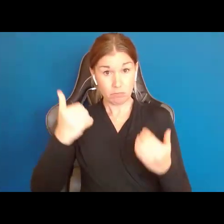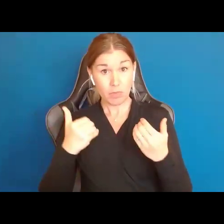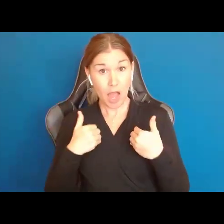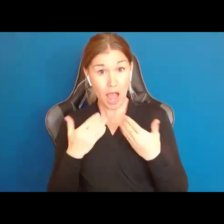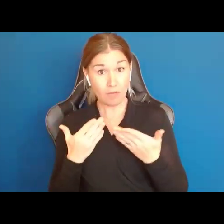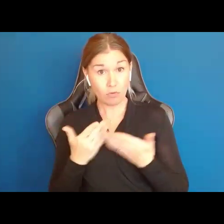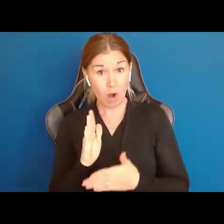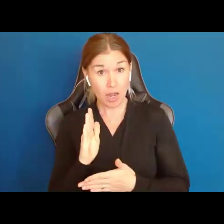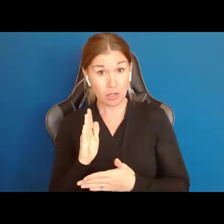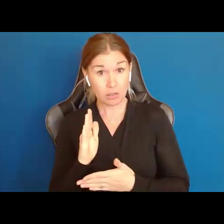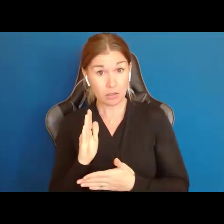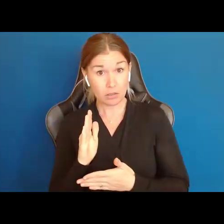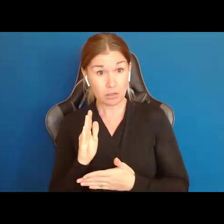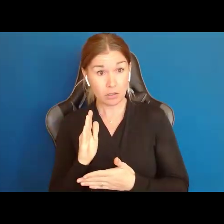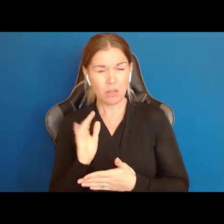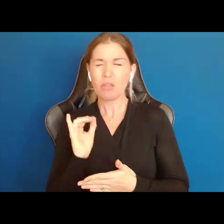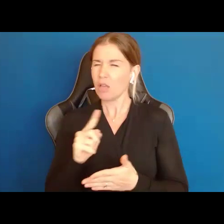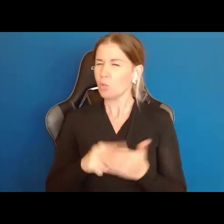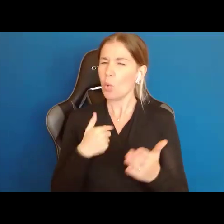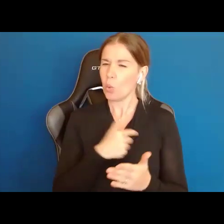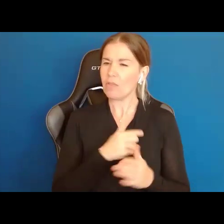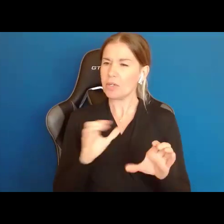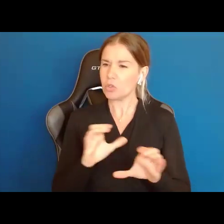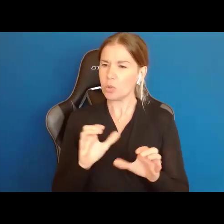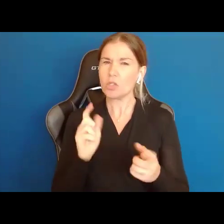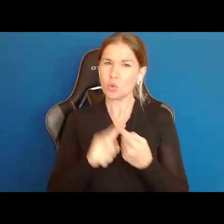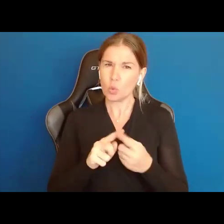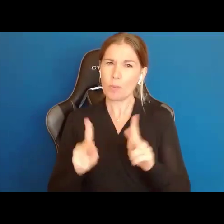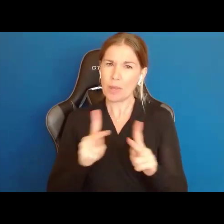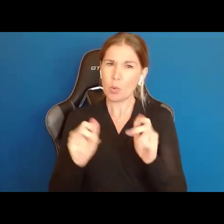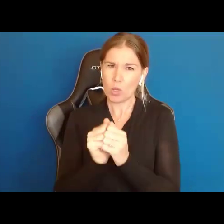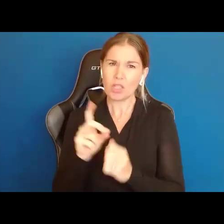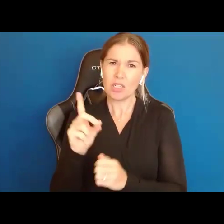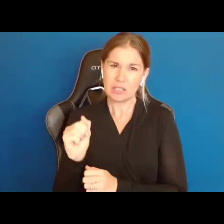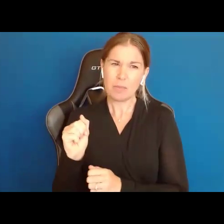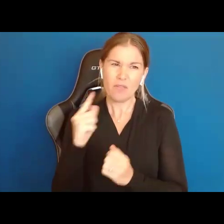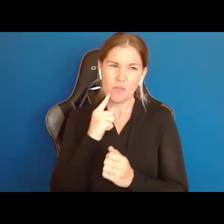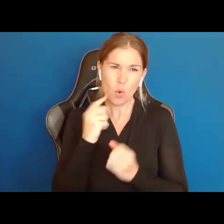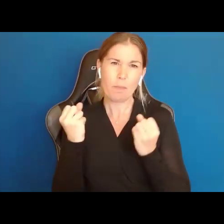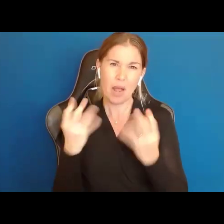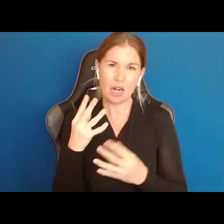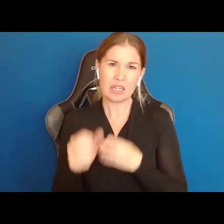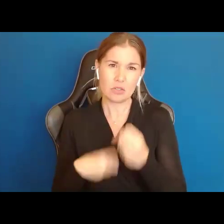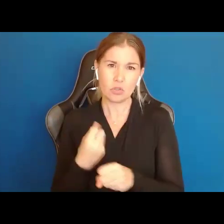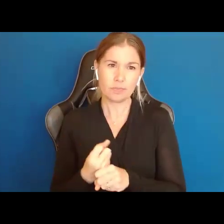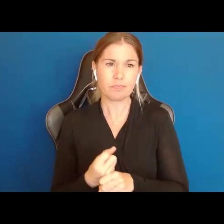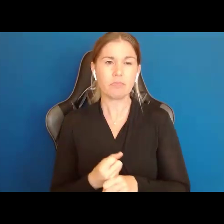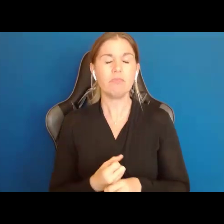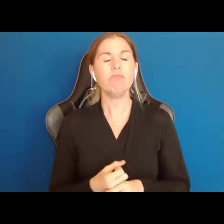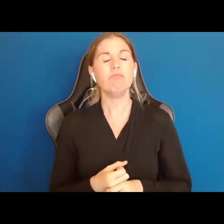what we have been doing to People with Disabilities for about 1,500 years. A quick confession for you. I am something of a legal geek. I say that with some pride.